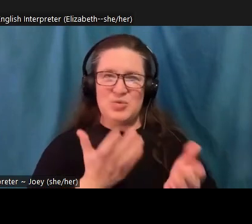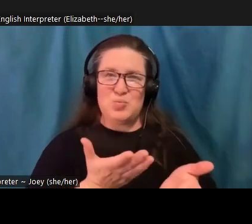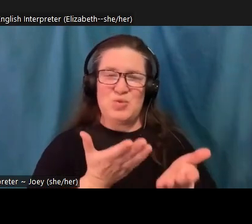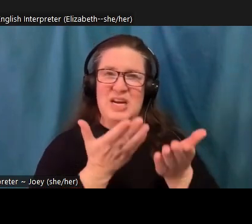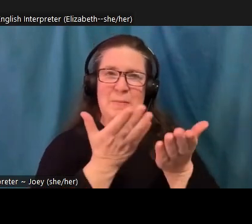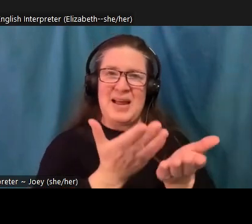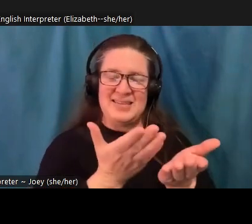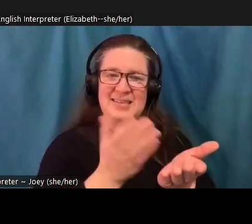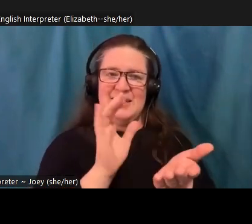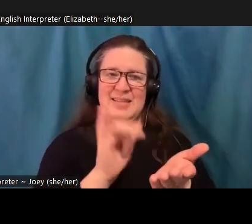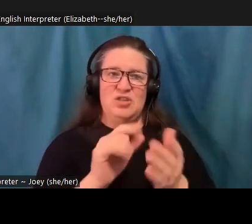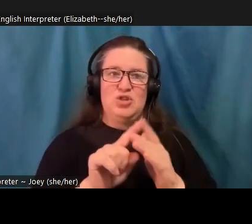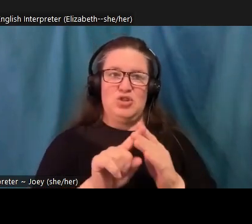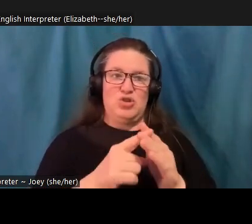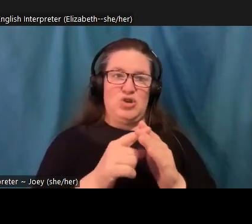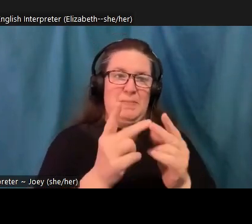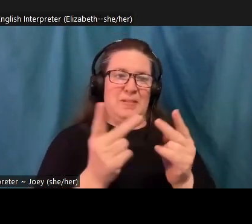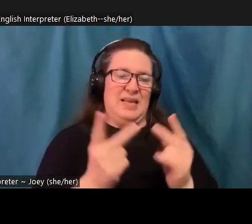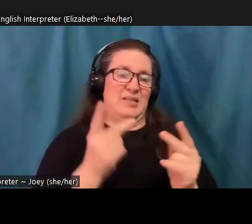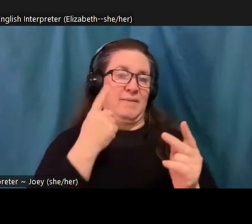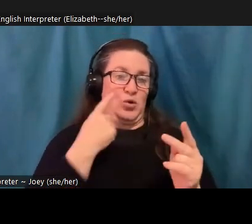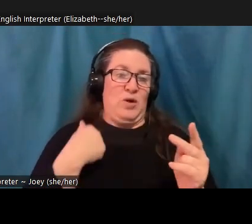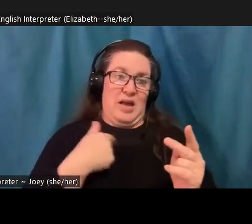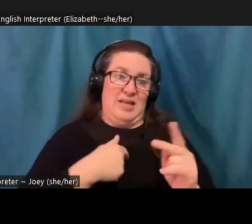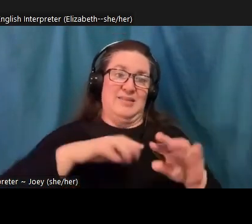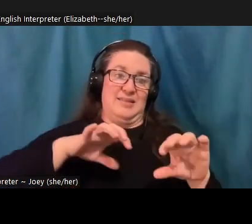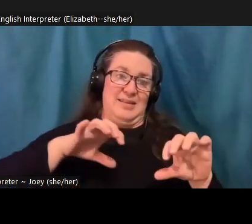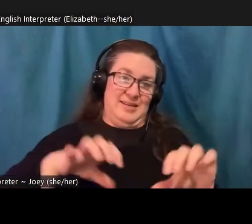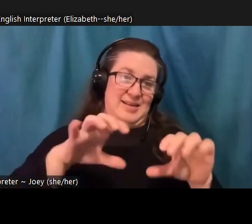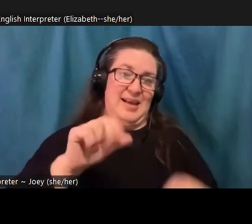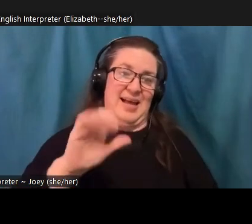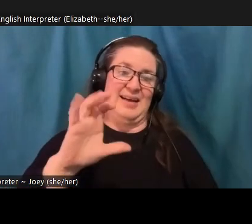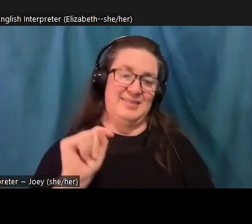starting point for our activity in in addressing this, each one